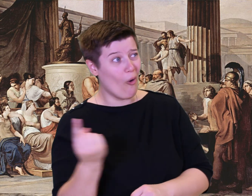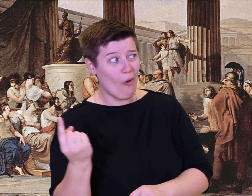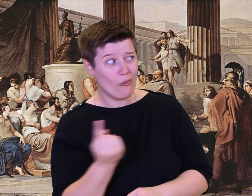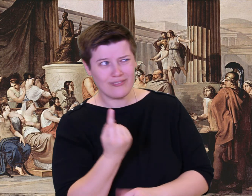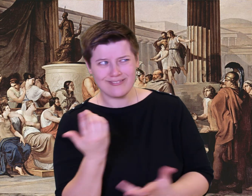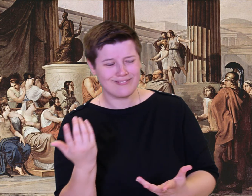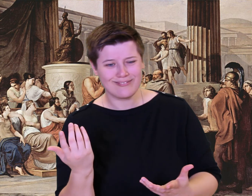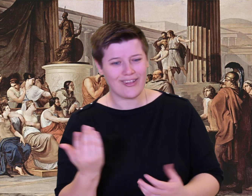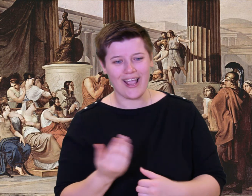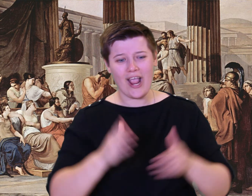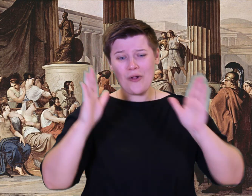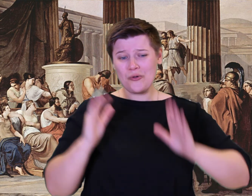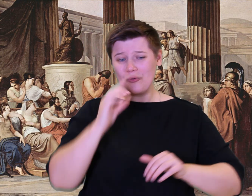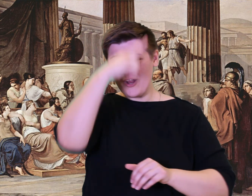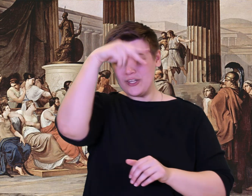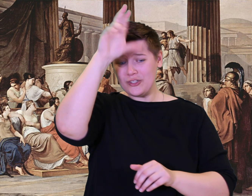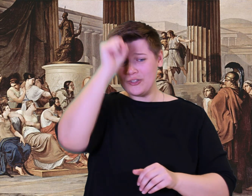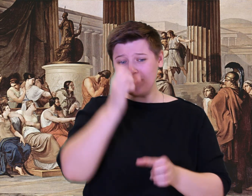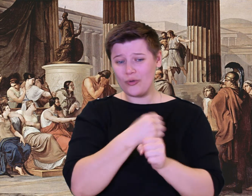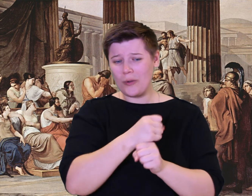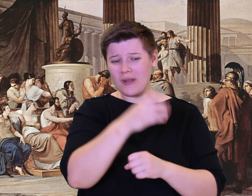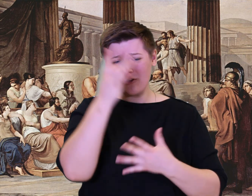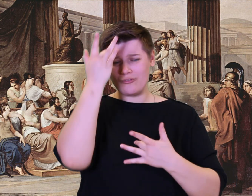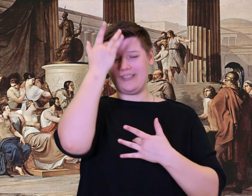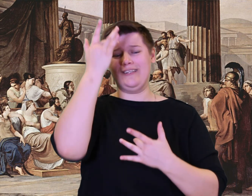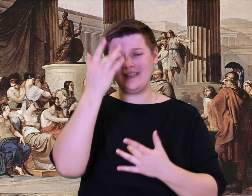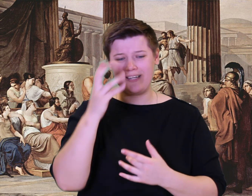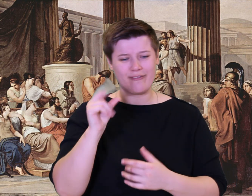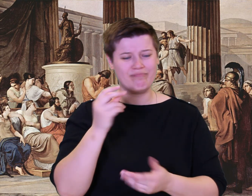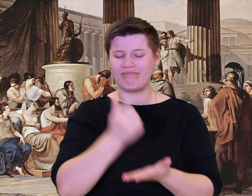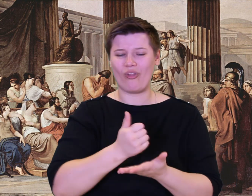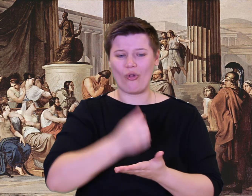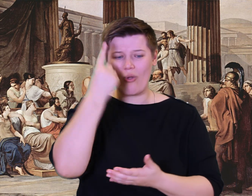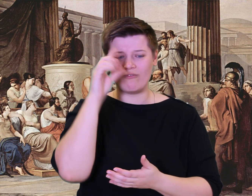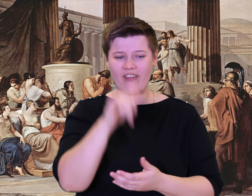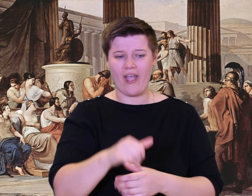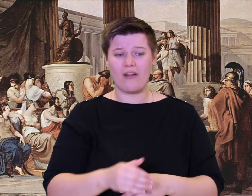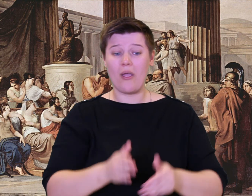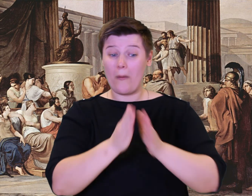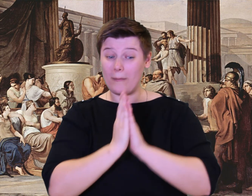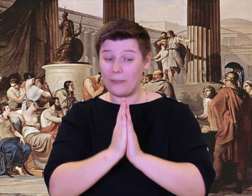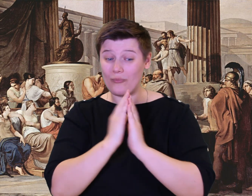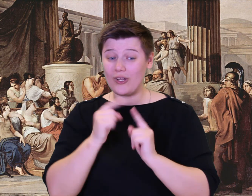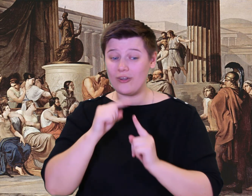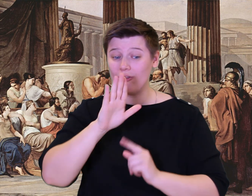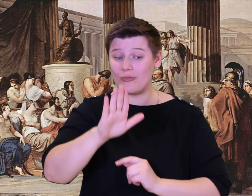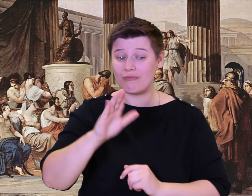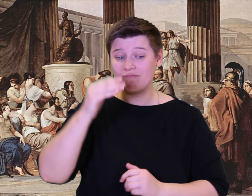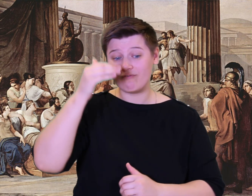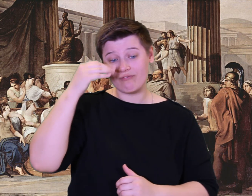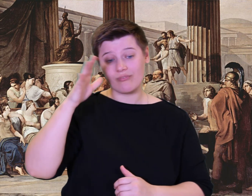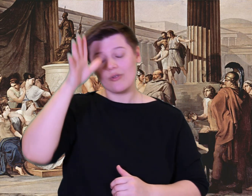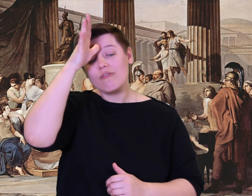Their words flew back to him. 'If no one hurts you, you are all alone.